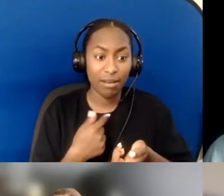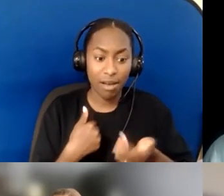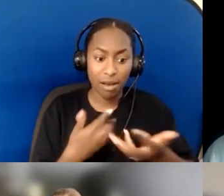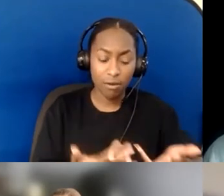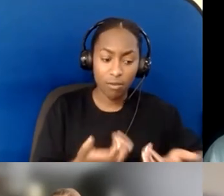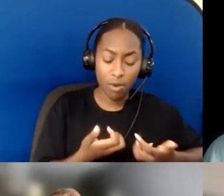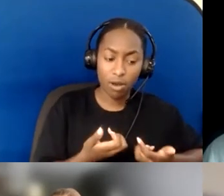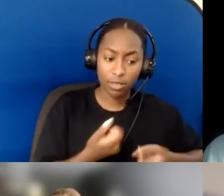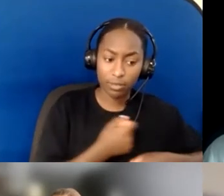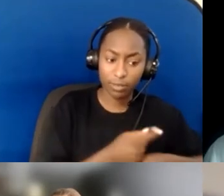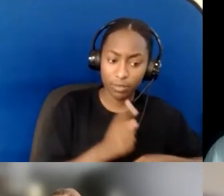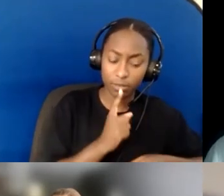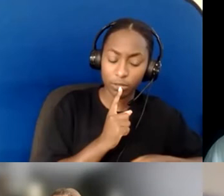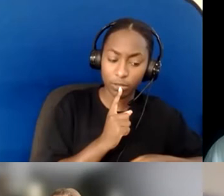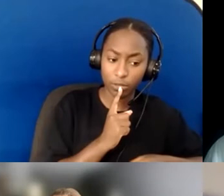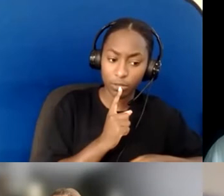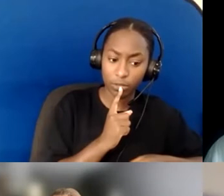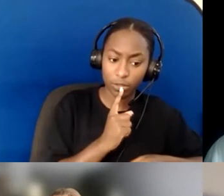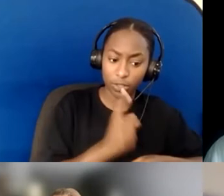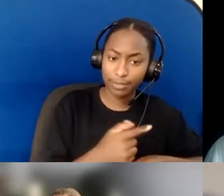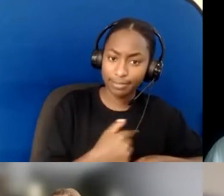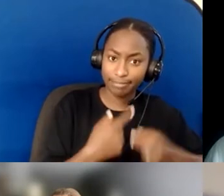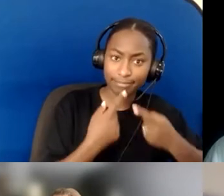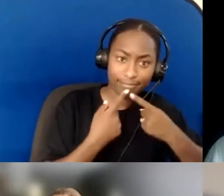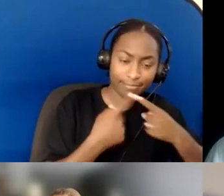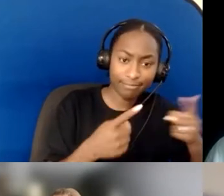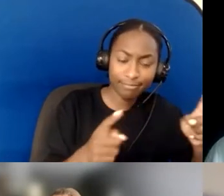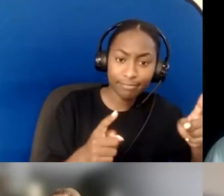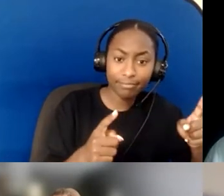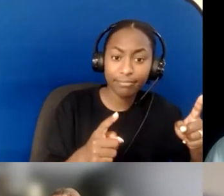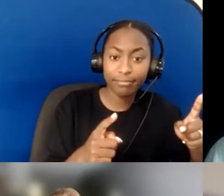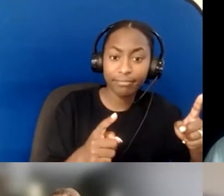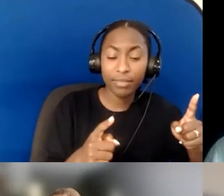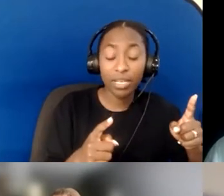and what I don't need to worry about accomplishing.